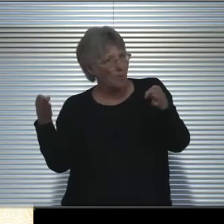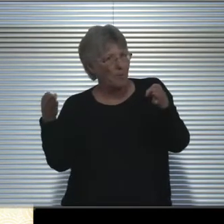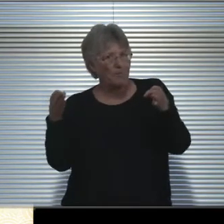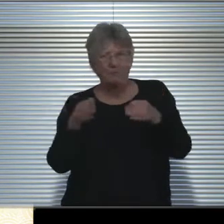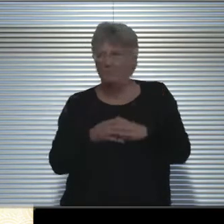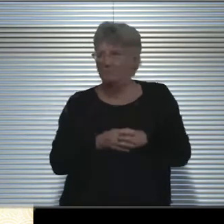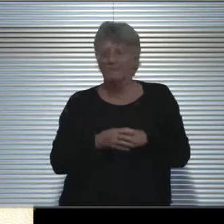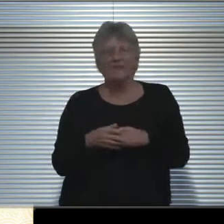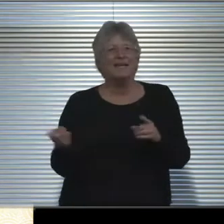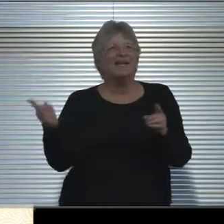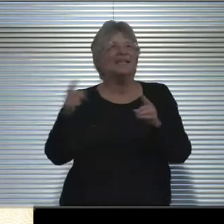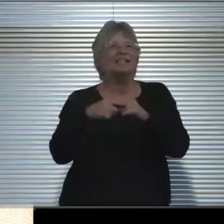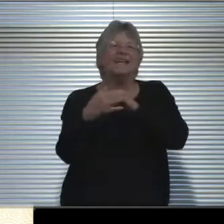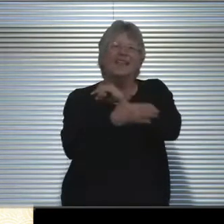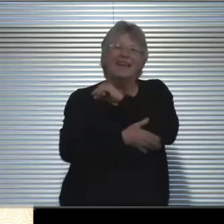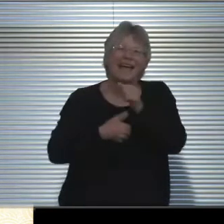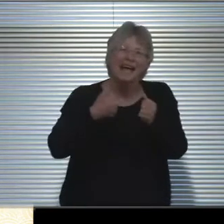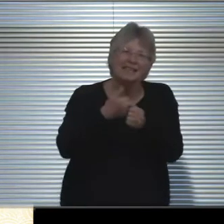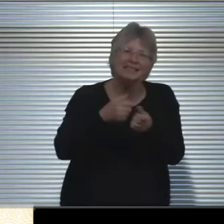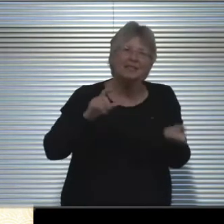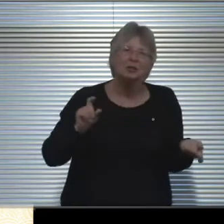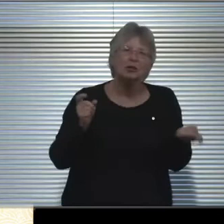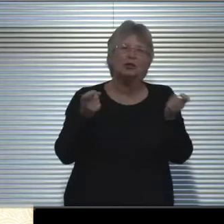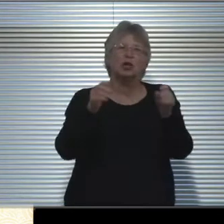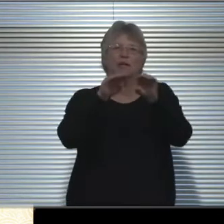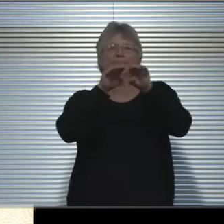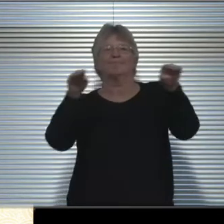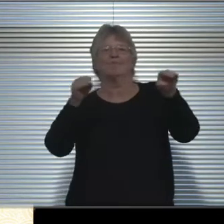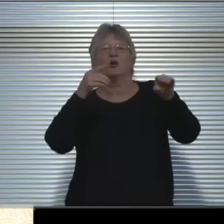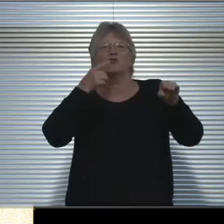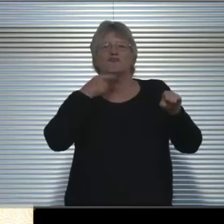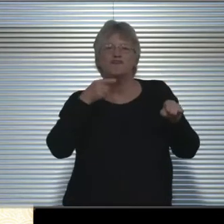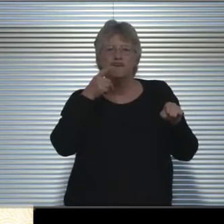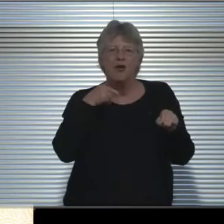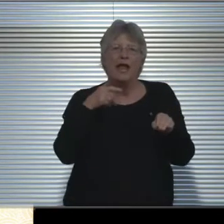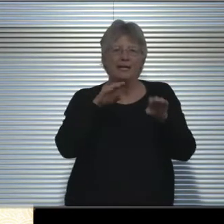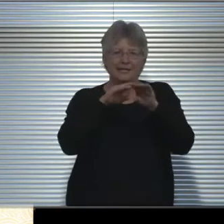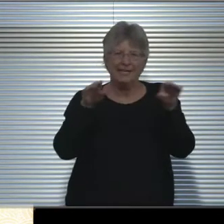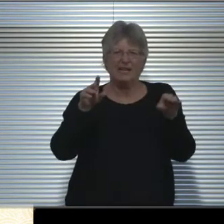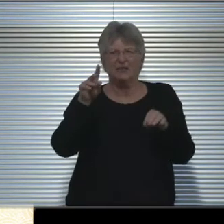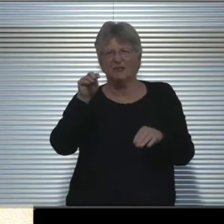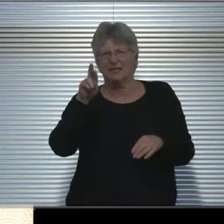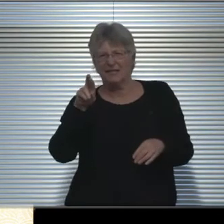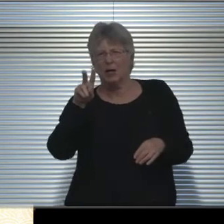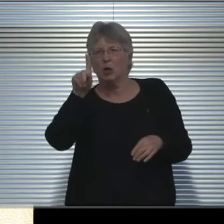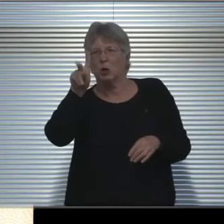until the county has moved into the red tier or tier two, and has been a part of that tier